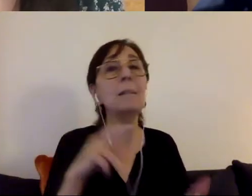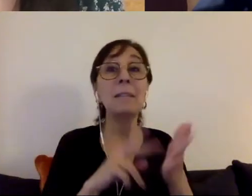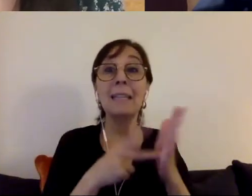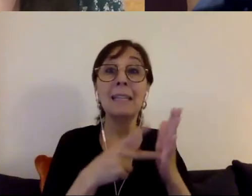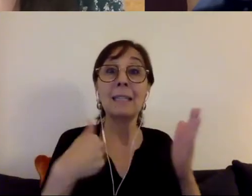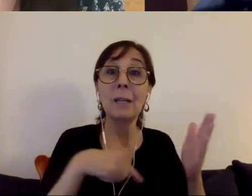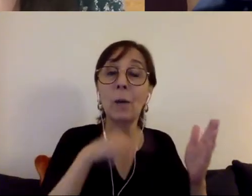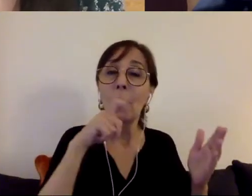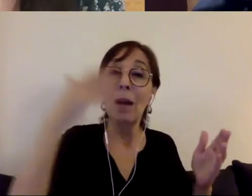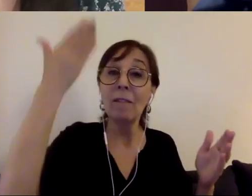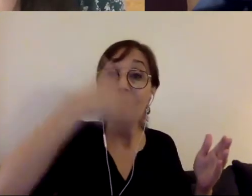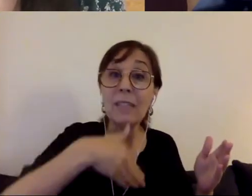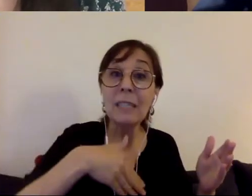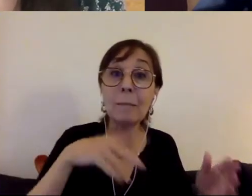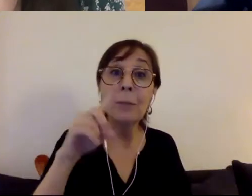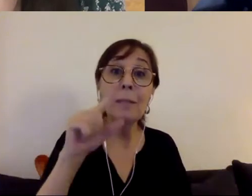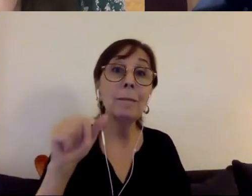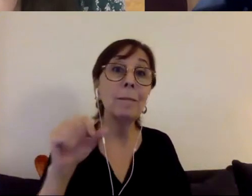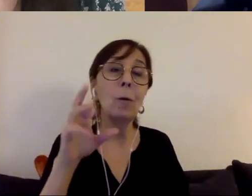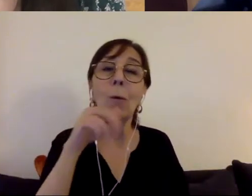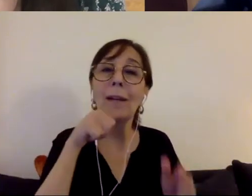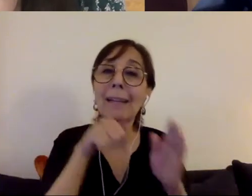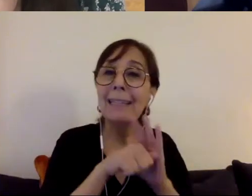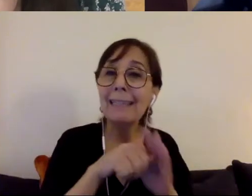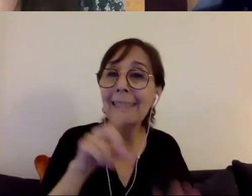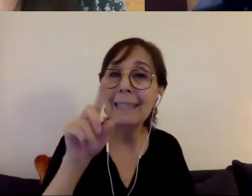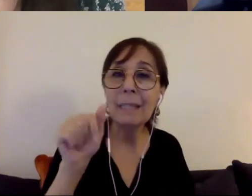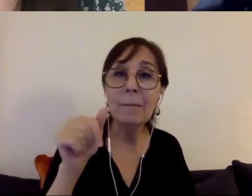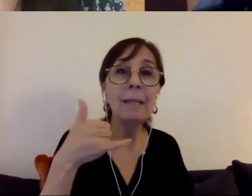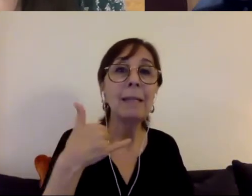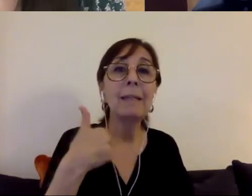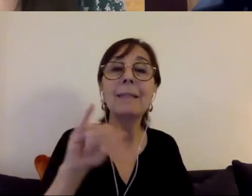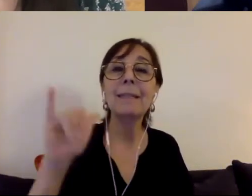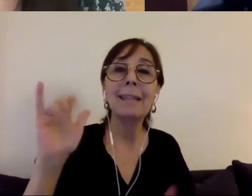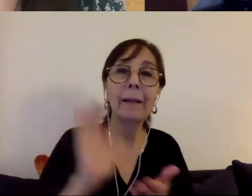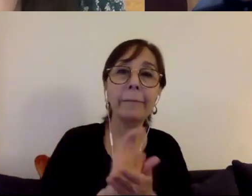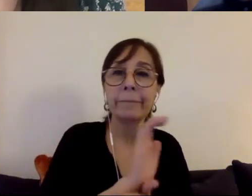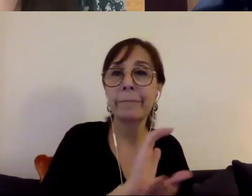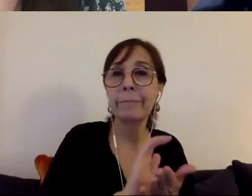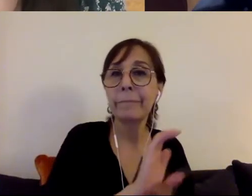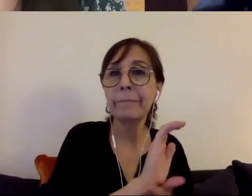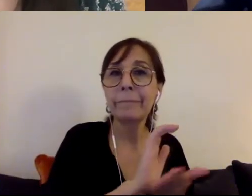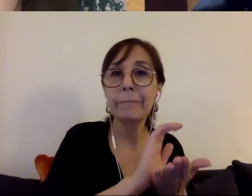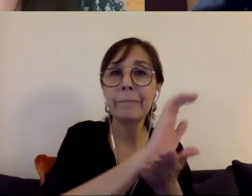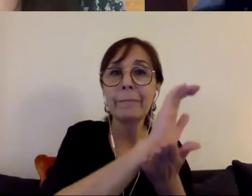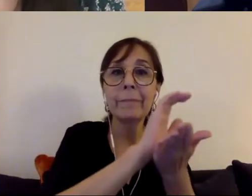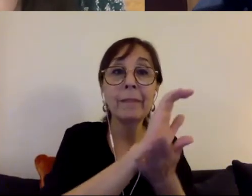visible disabilities continuing to be marginalized. And I guess I think really